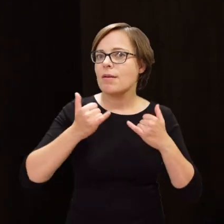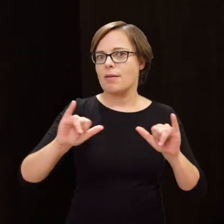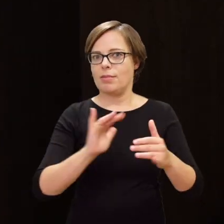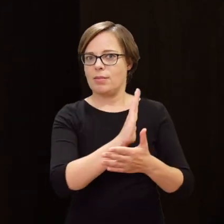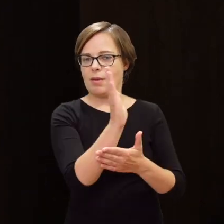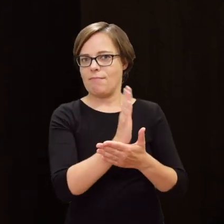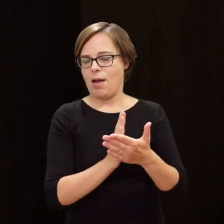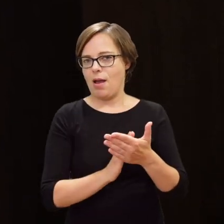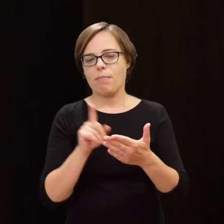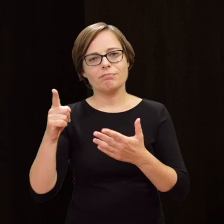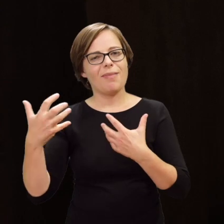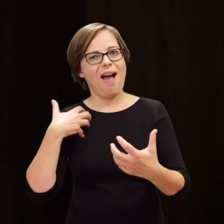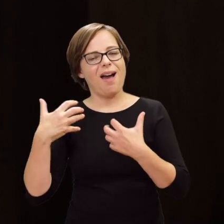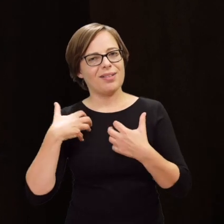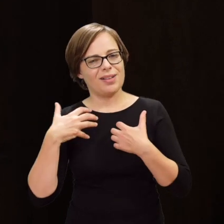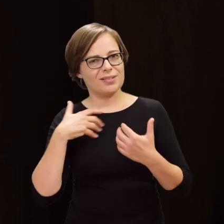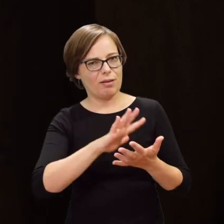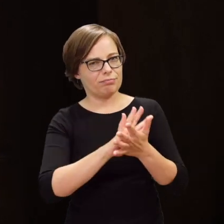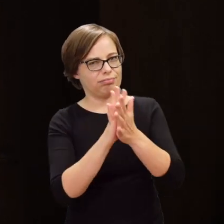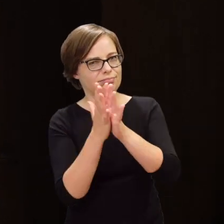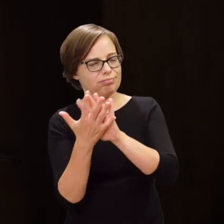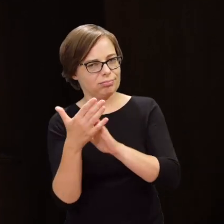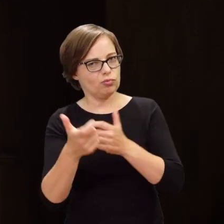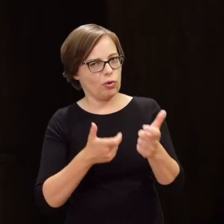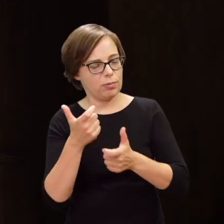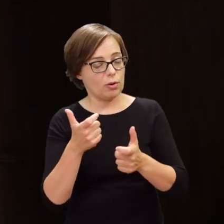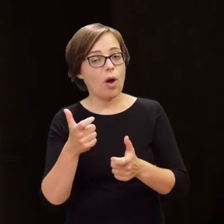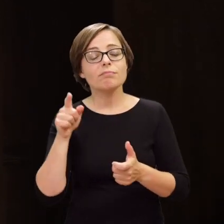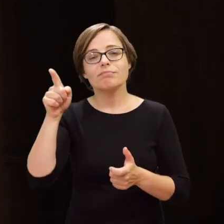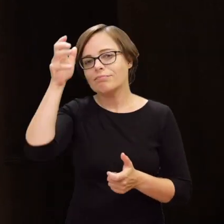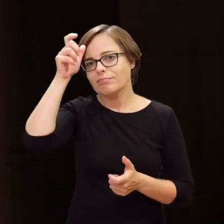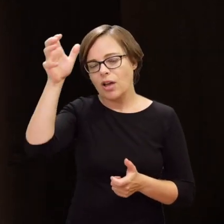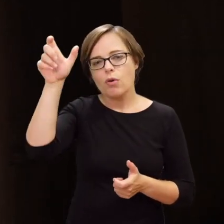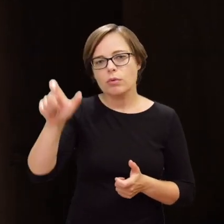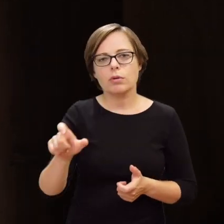The artwork of Justyna Kosińska serves as yet another map of the ghetto.